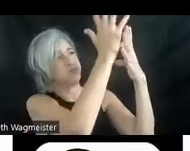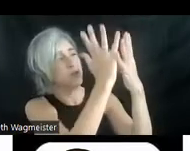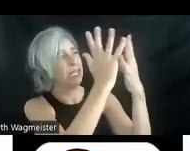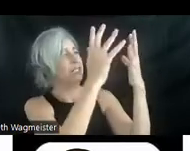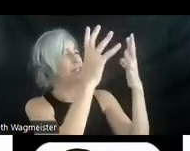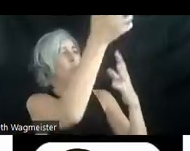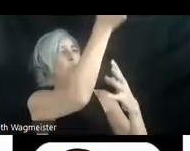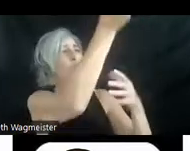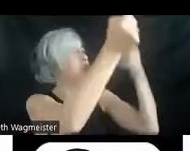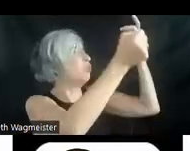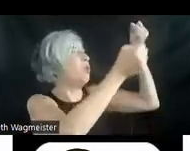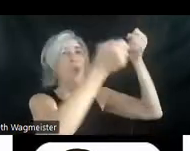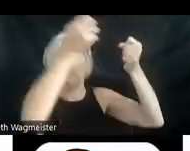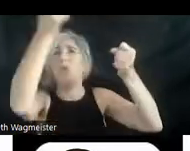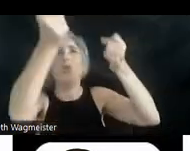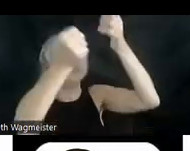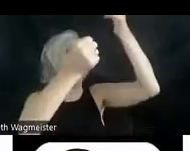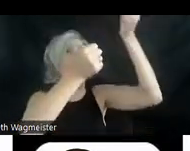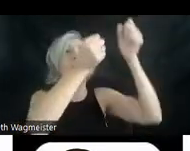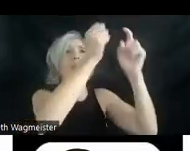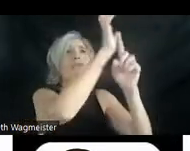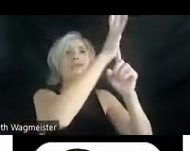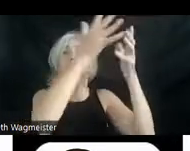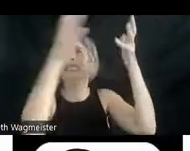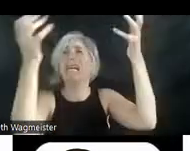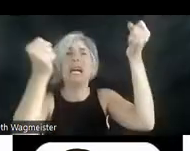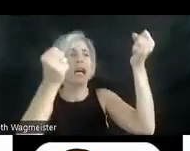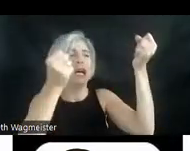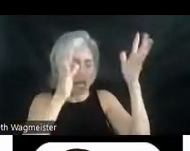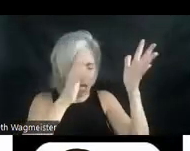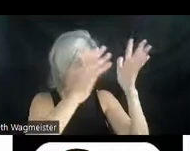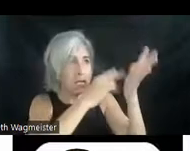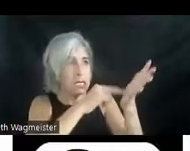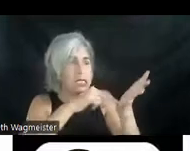of smaller branches. Gaining his footing, Mohammed stands upright and cocks his head